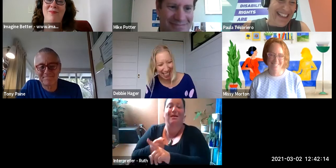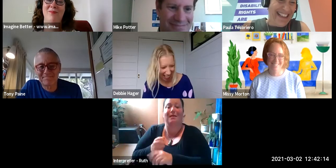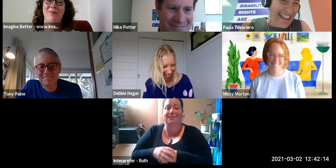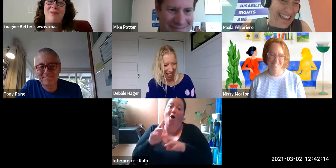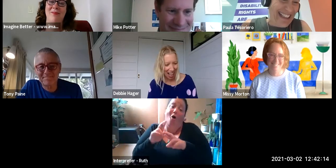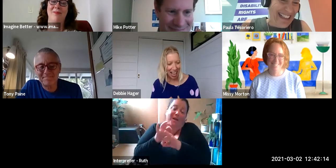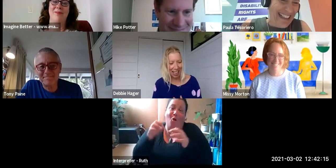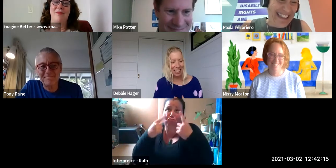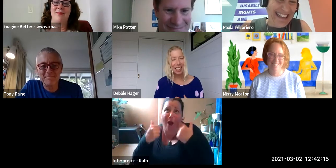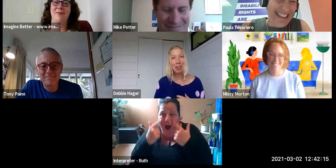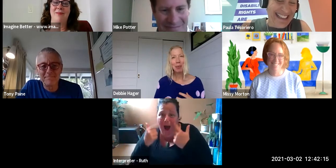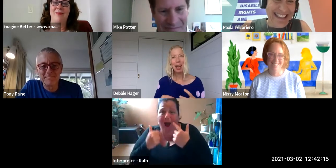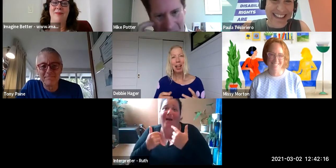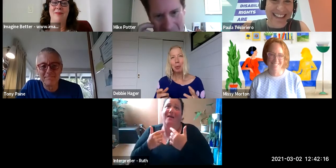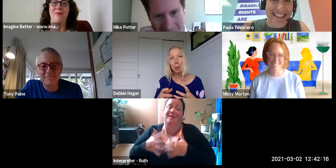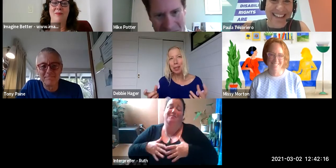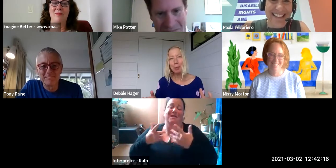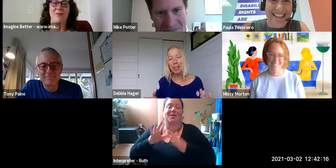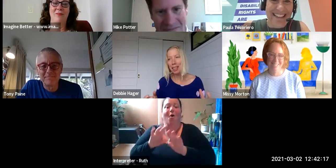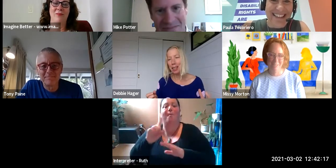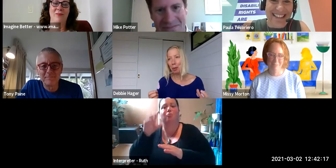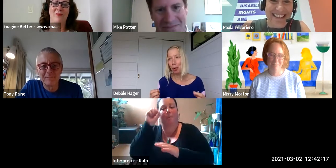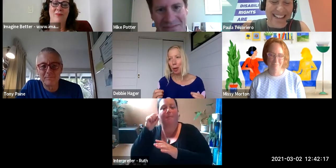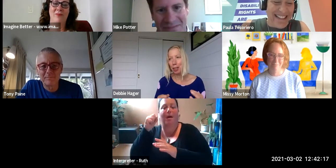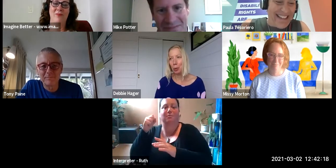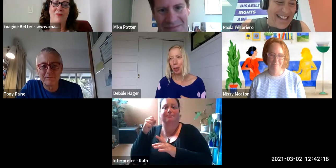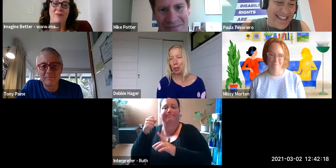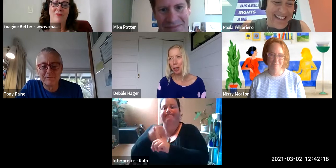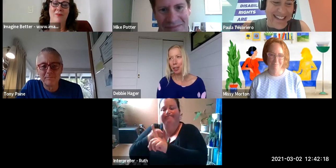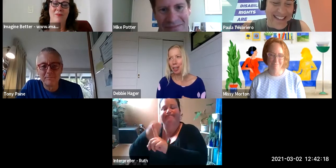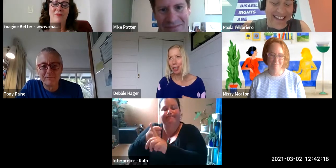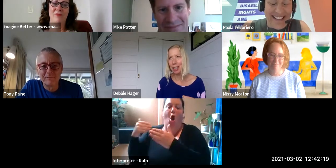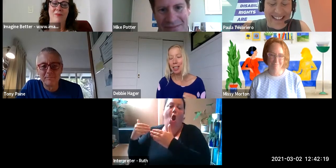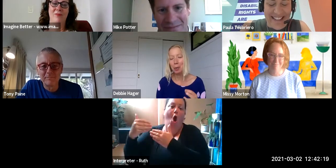I think for a long time we have focused on those big-P policy levers and they're critical they're really important.